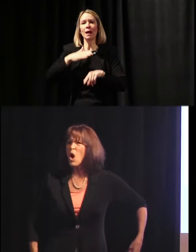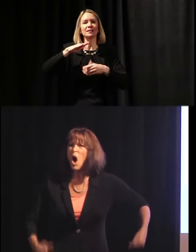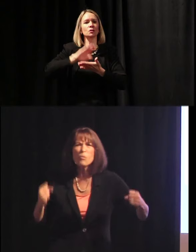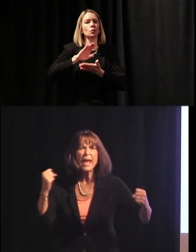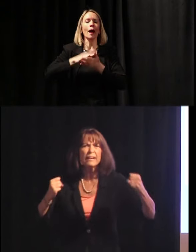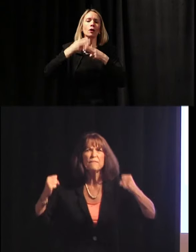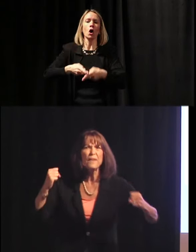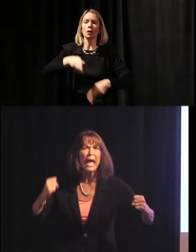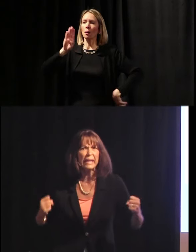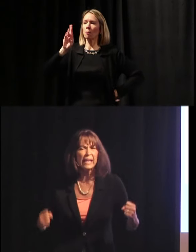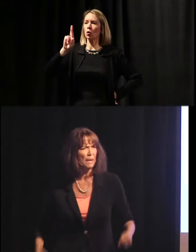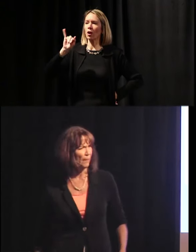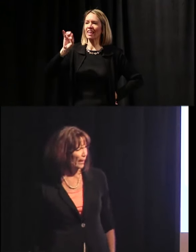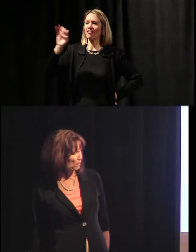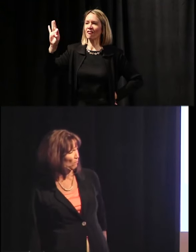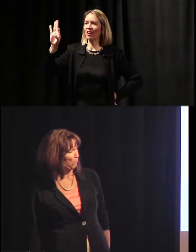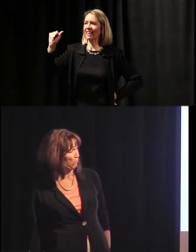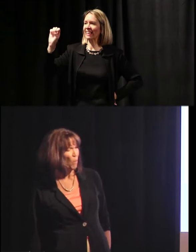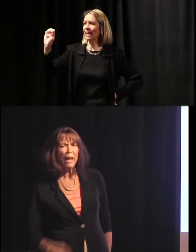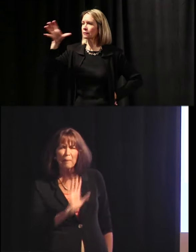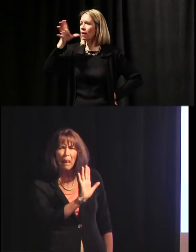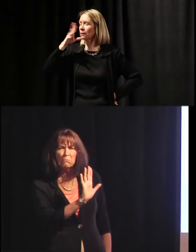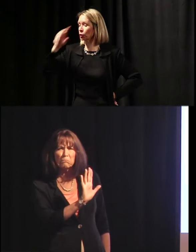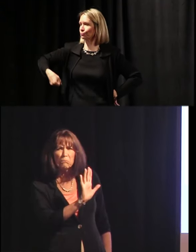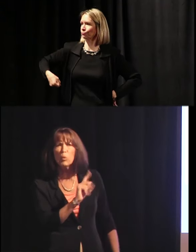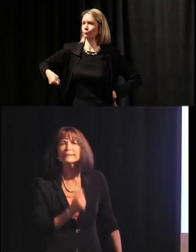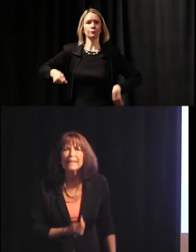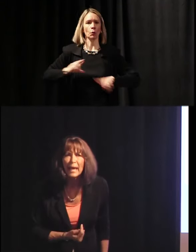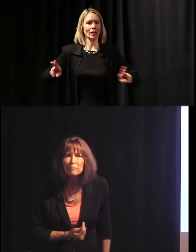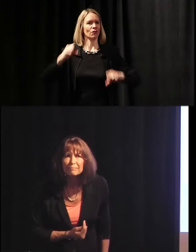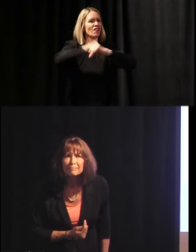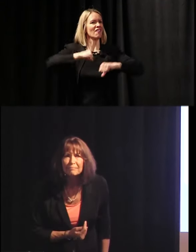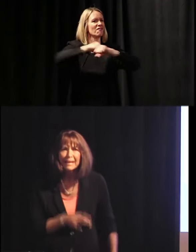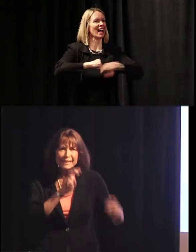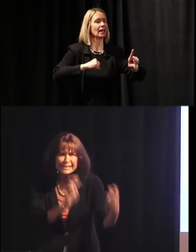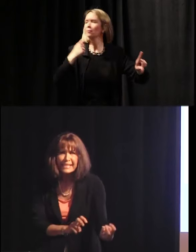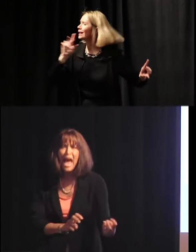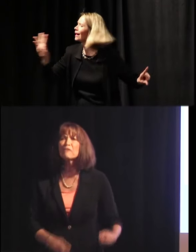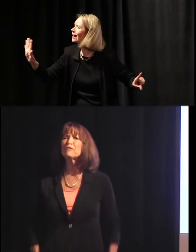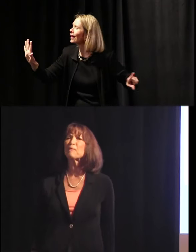They're all ready to fight. And I'm, like, what about? We're a team. Let's sit down,